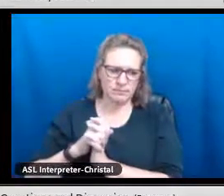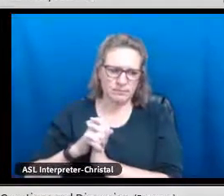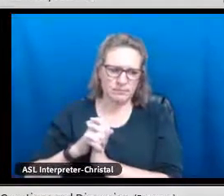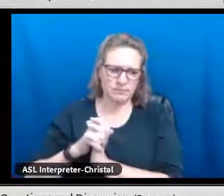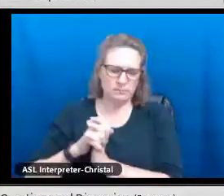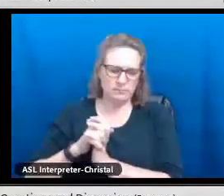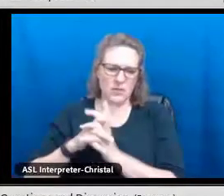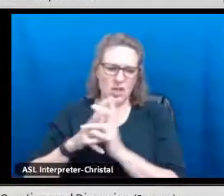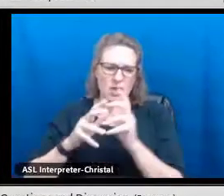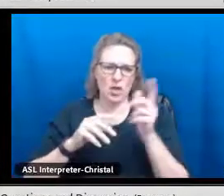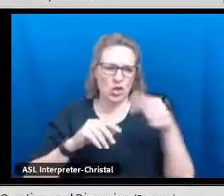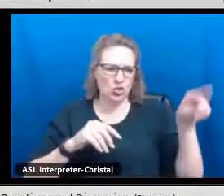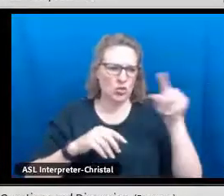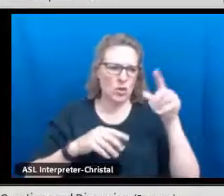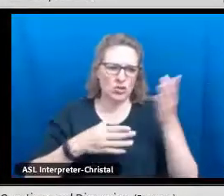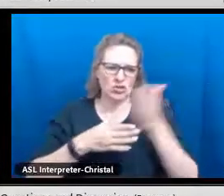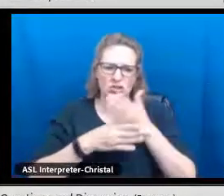they graduate.